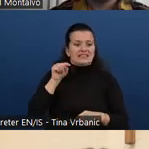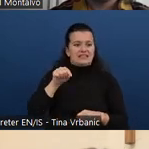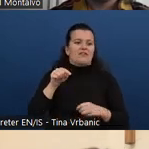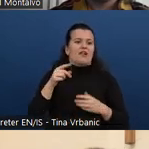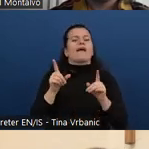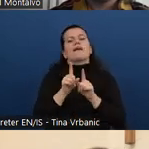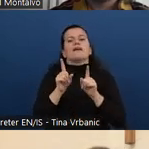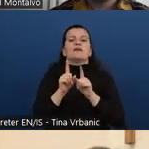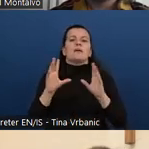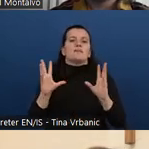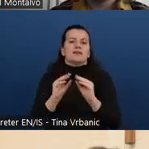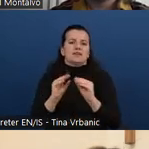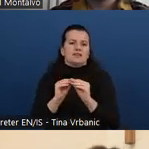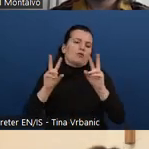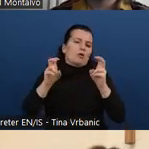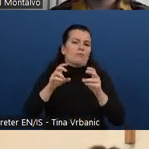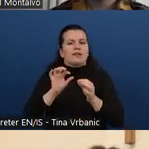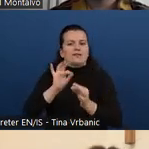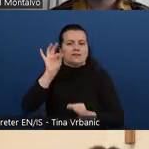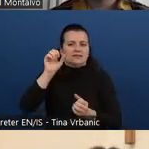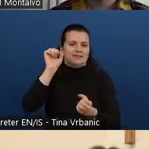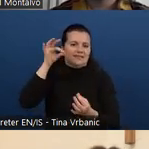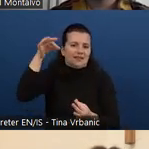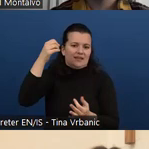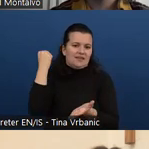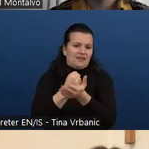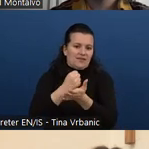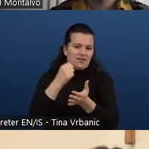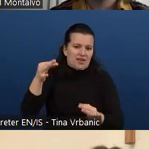around certification. So every Wednesday I think tomorrow is Wednesday.